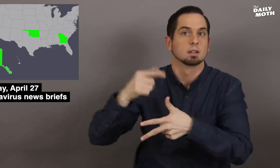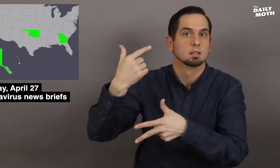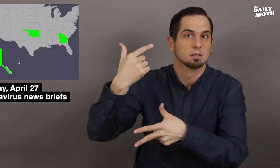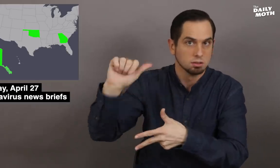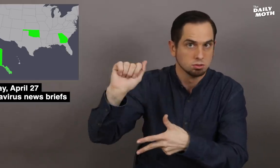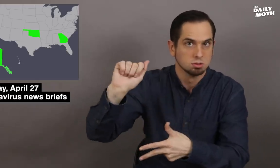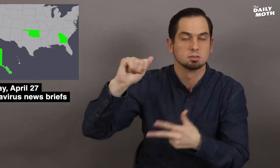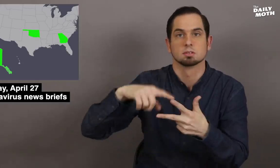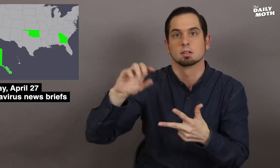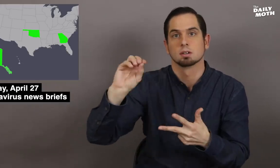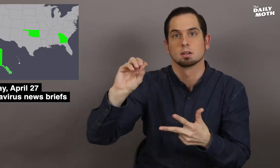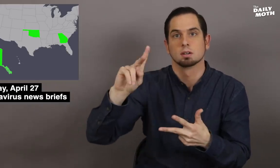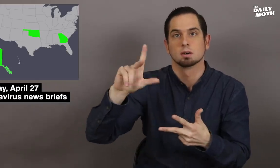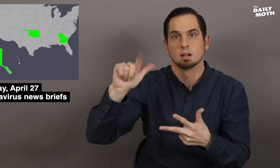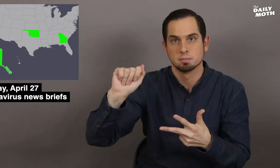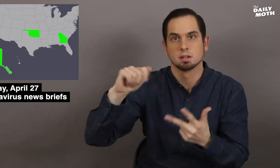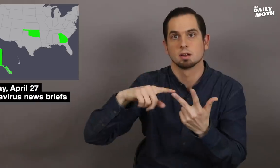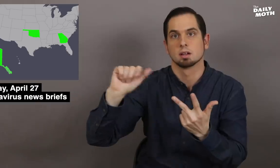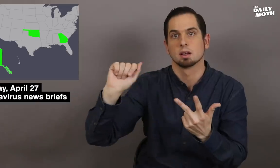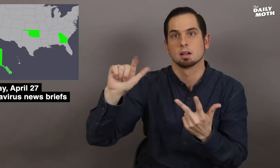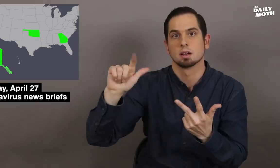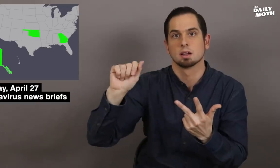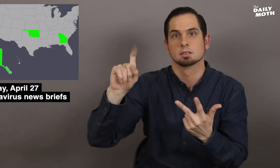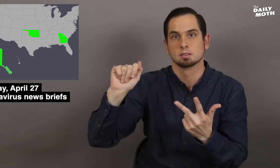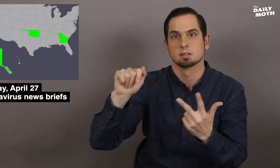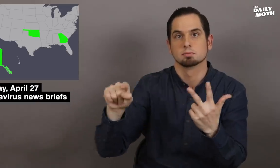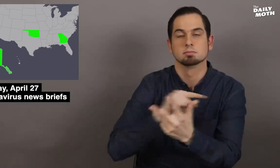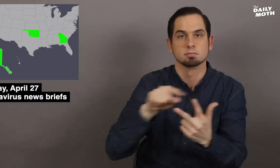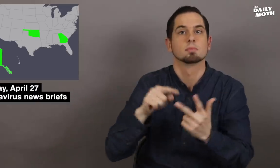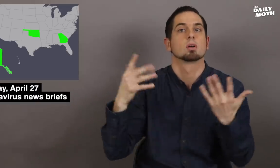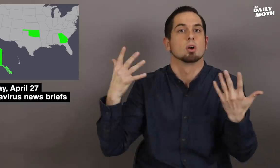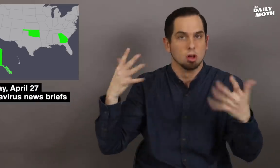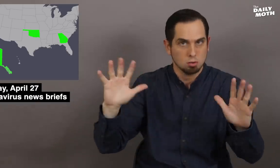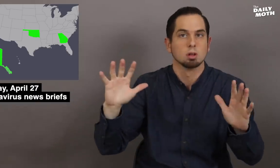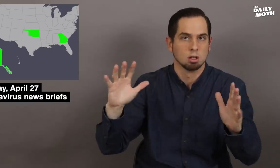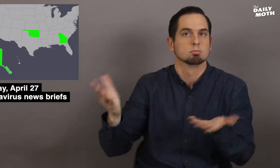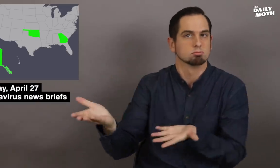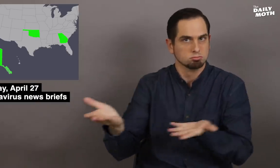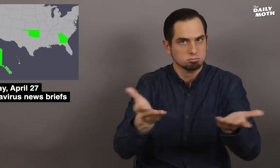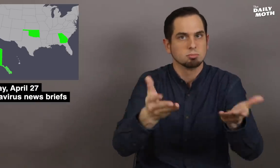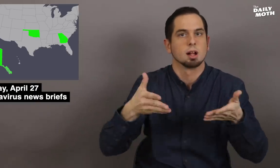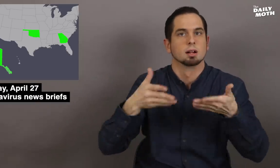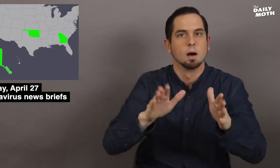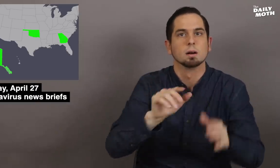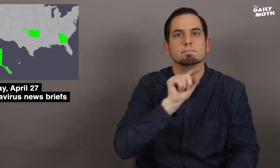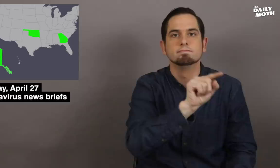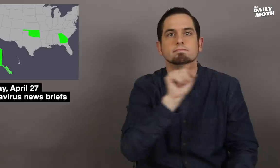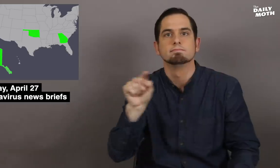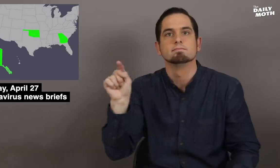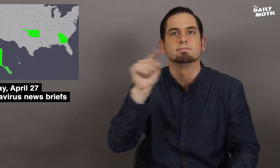Georgia, Oklahoma, and Alaska have allowed